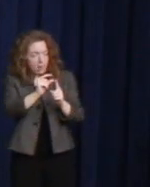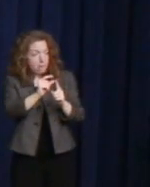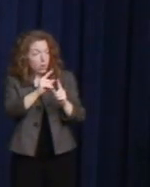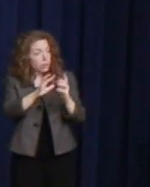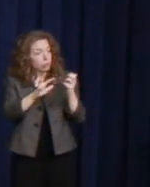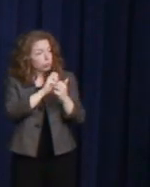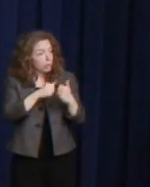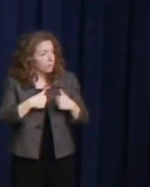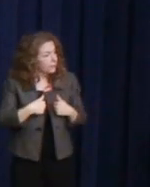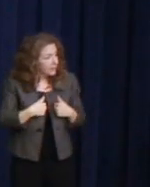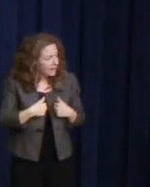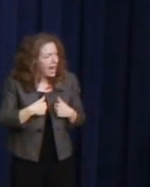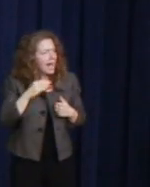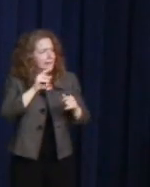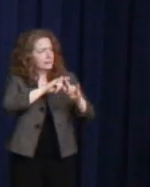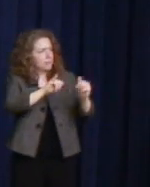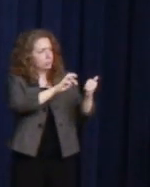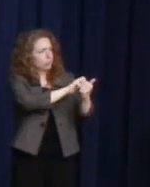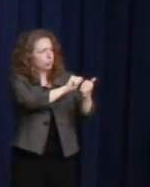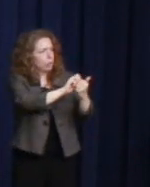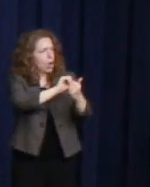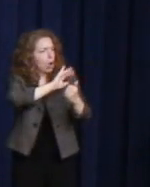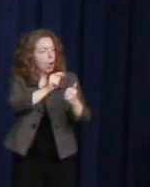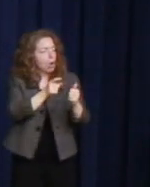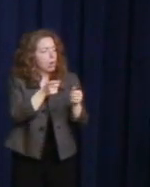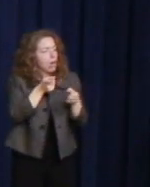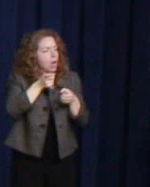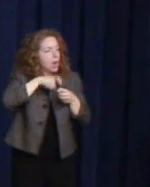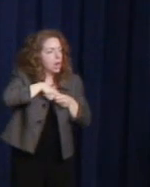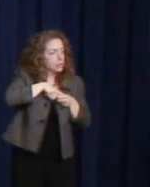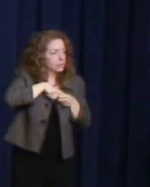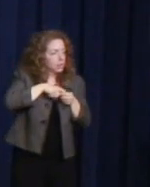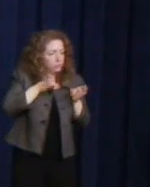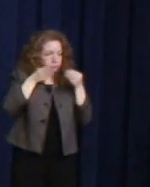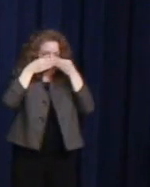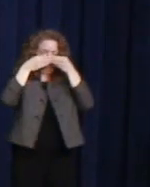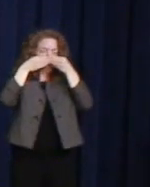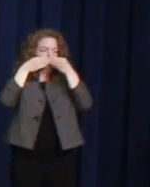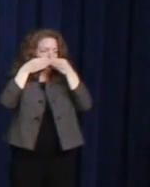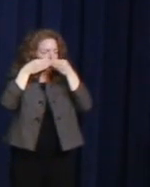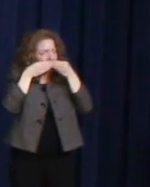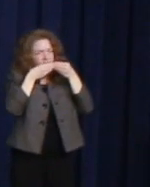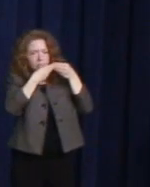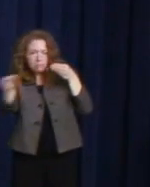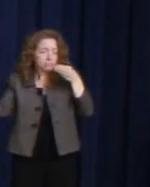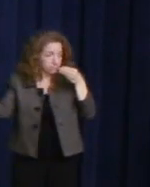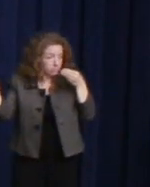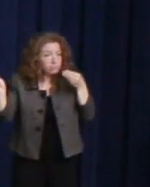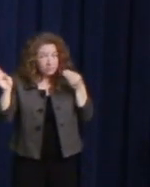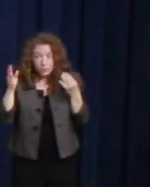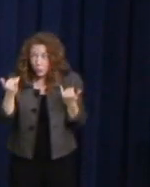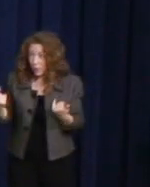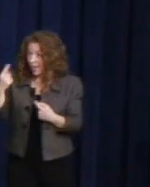Now, almost 40 years later, there are far fewer closet doors in America.